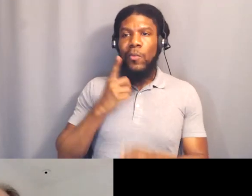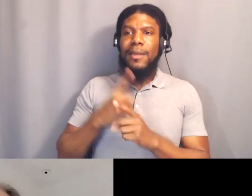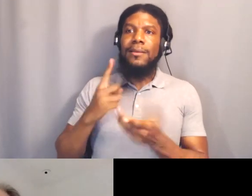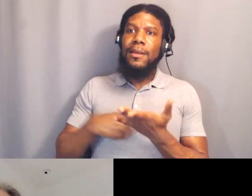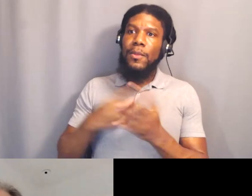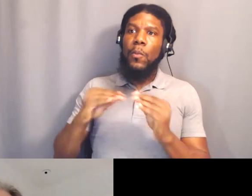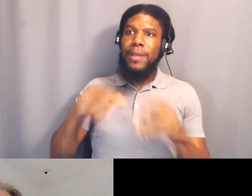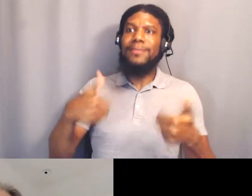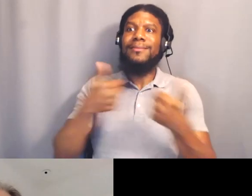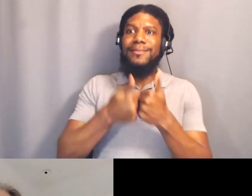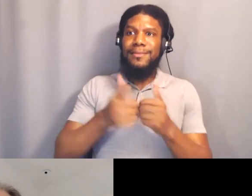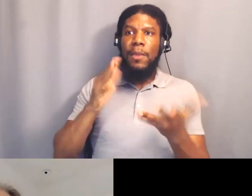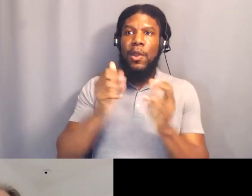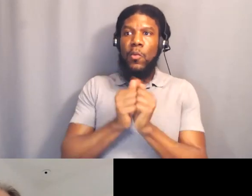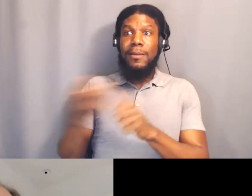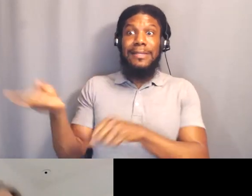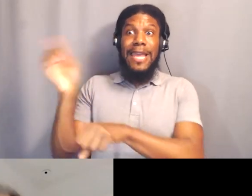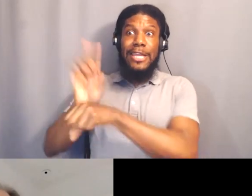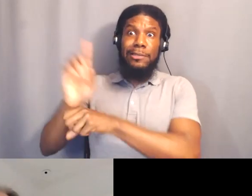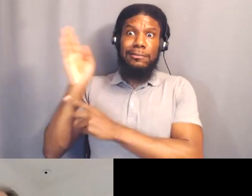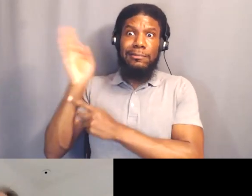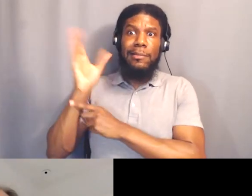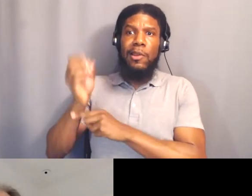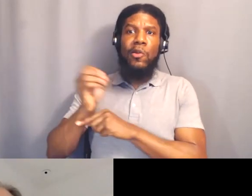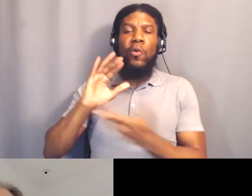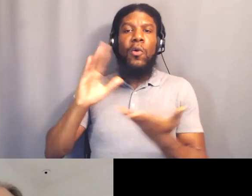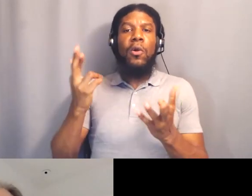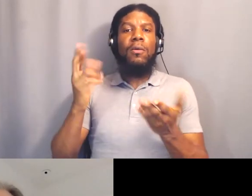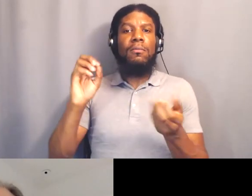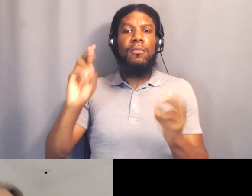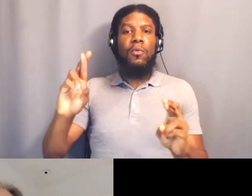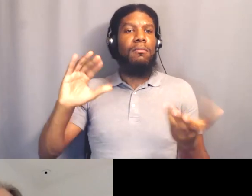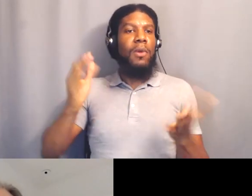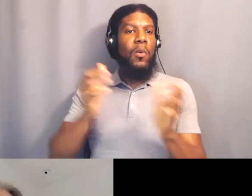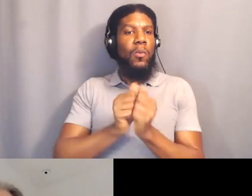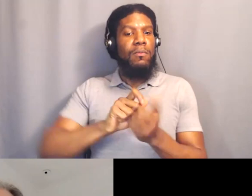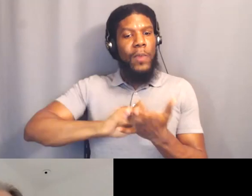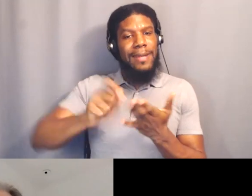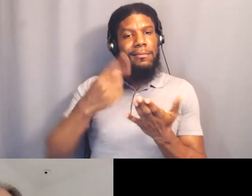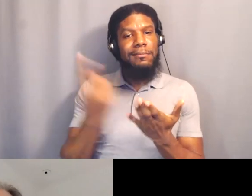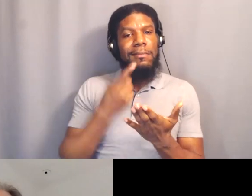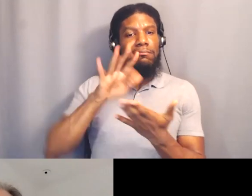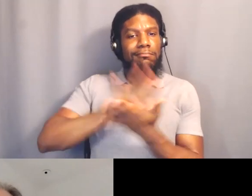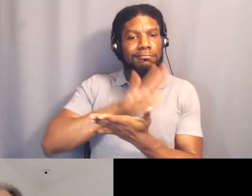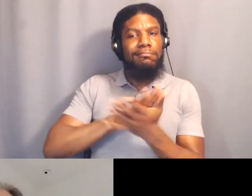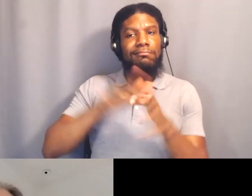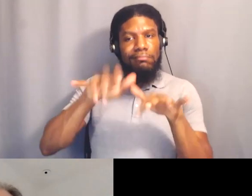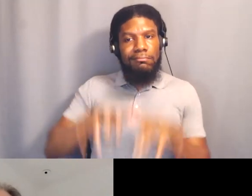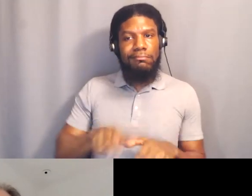than being on a stage or writing something. Like when it's your own folks. Like when it's your colleague